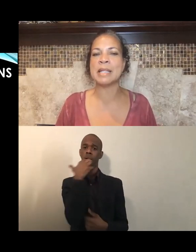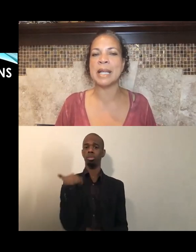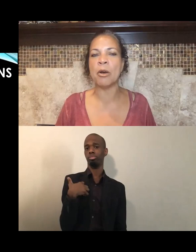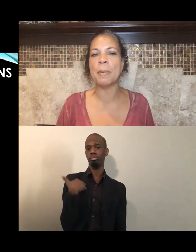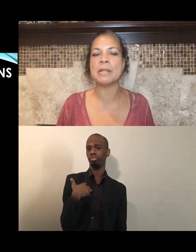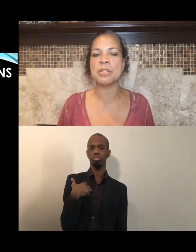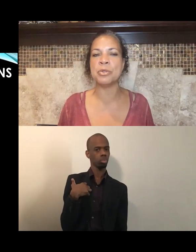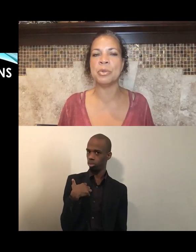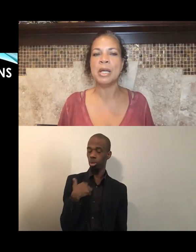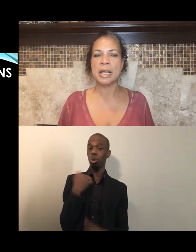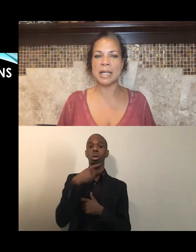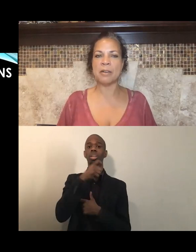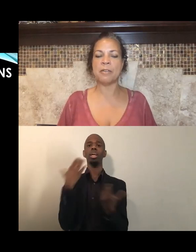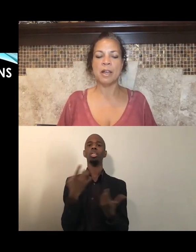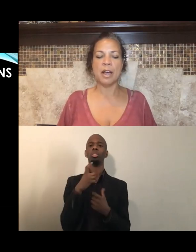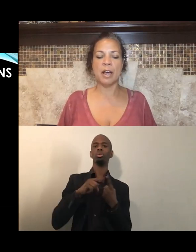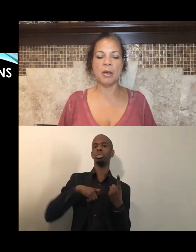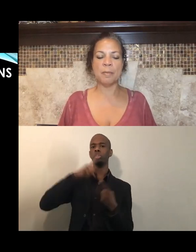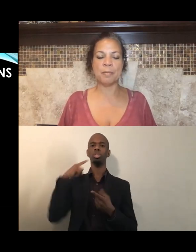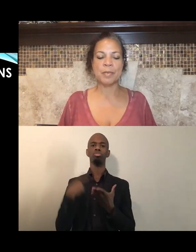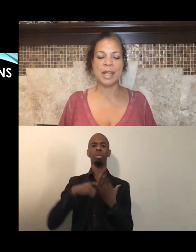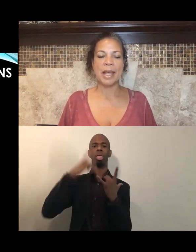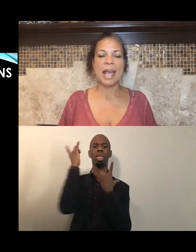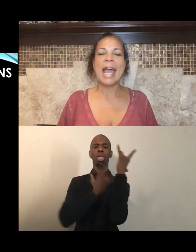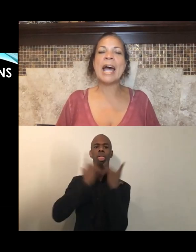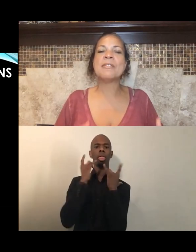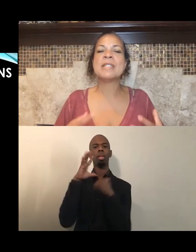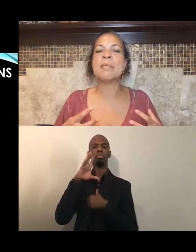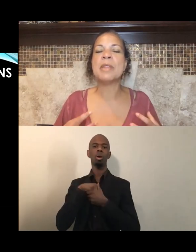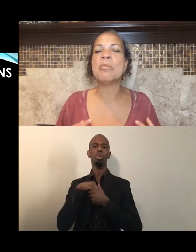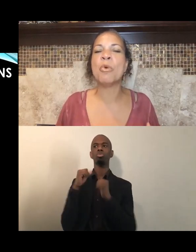that help us to kind of have something more,